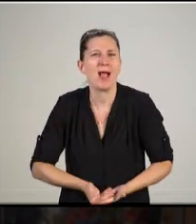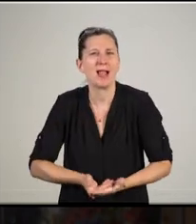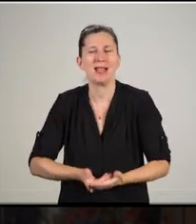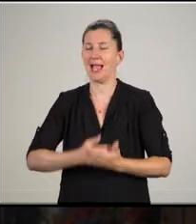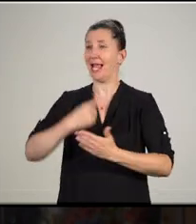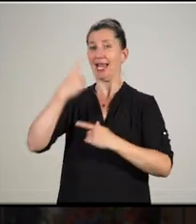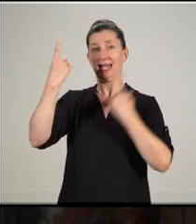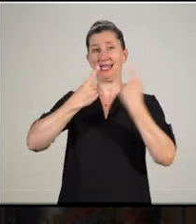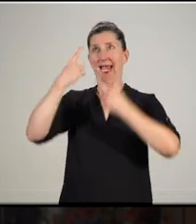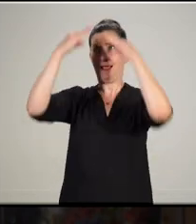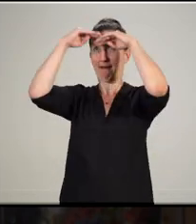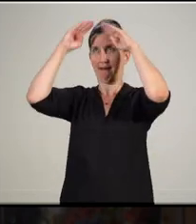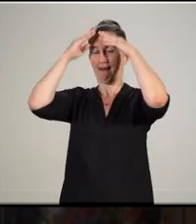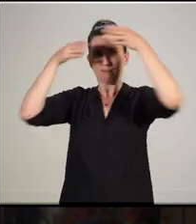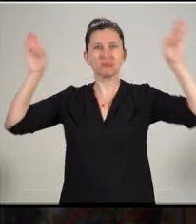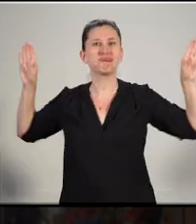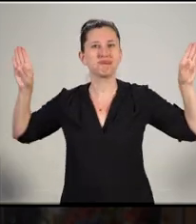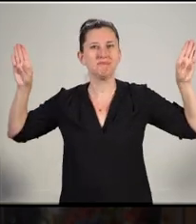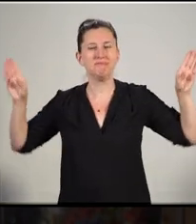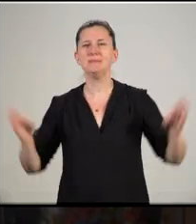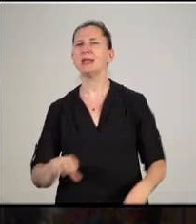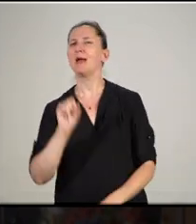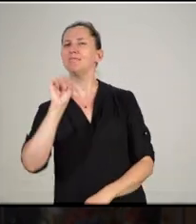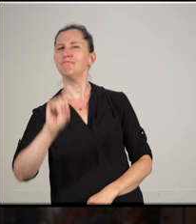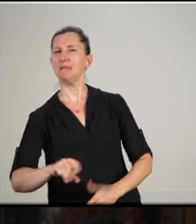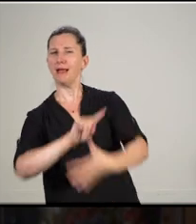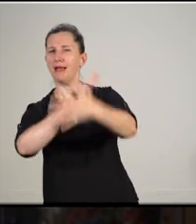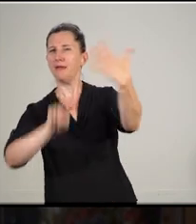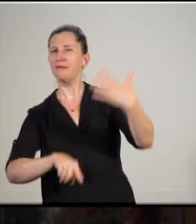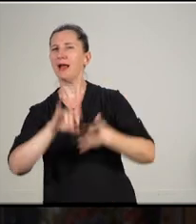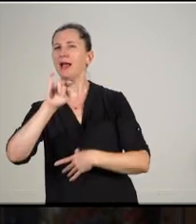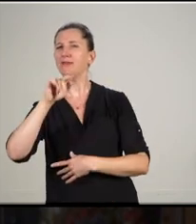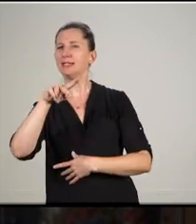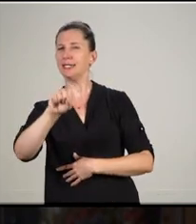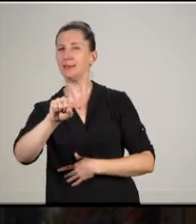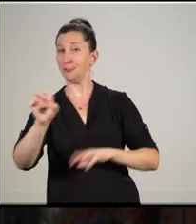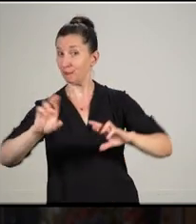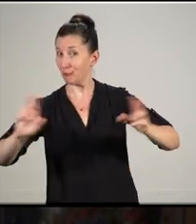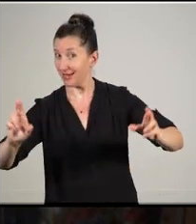And here are some tips for making the most of your L&S experience. Got a pen?